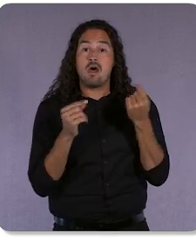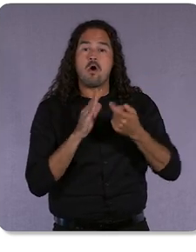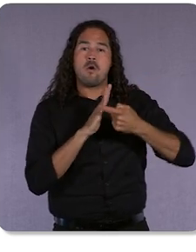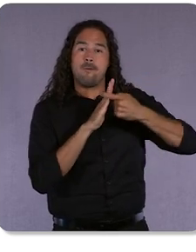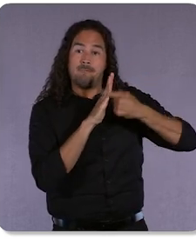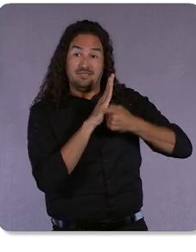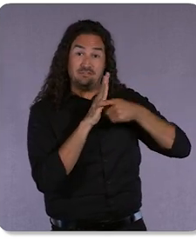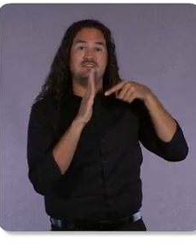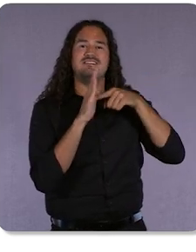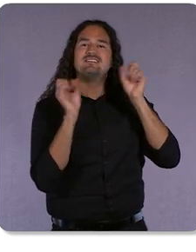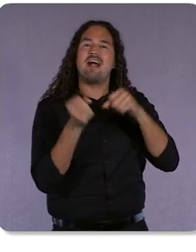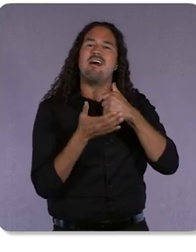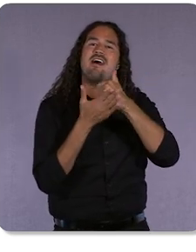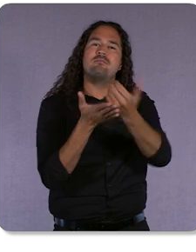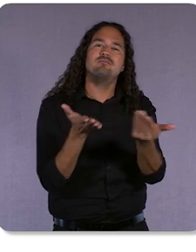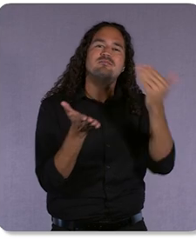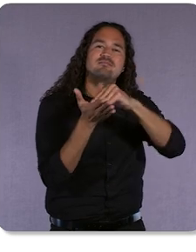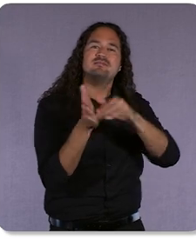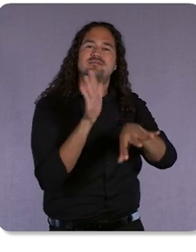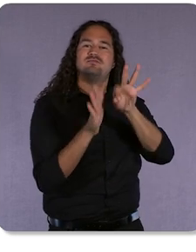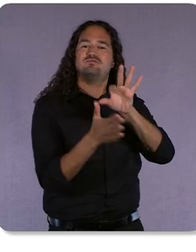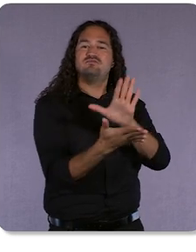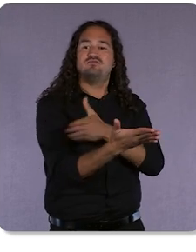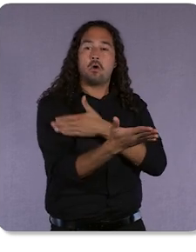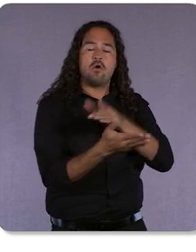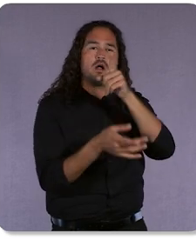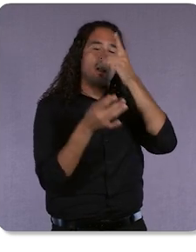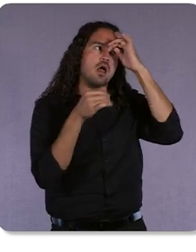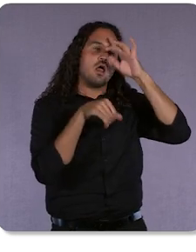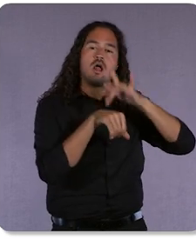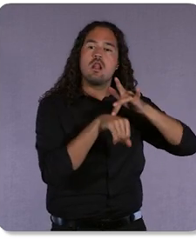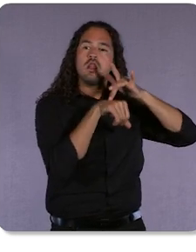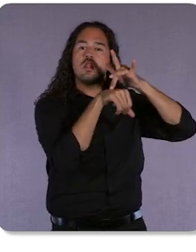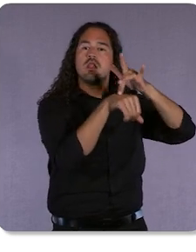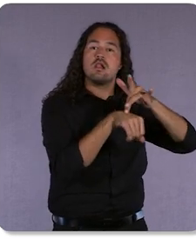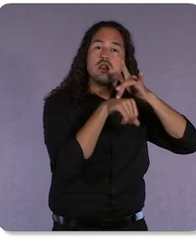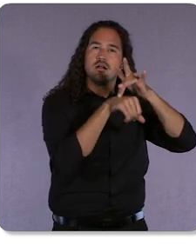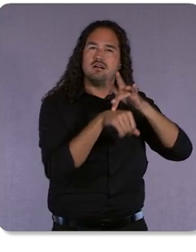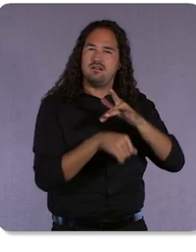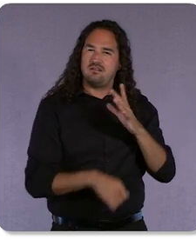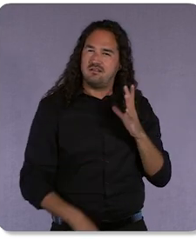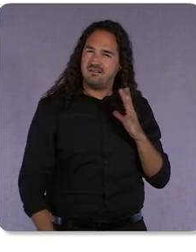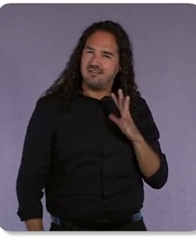the song that’s been bouncing around in your head, and that is just magical.